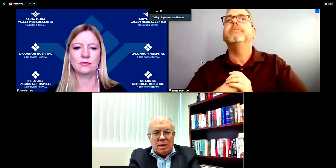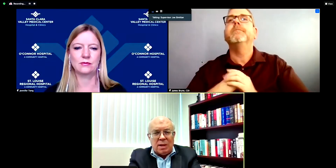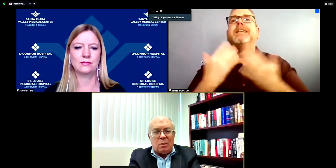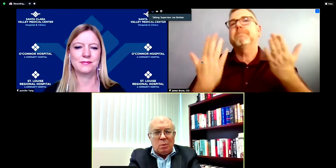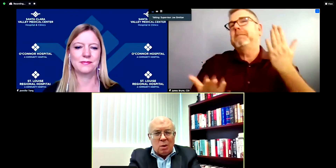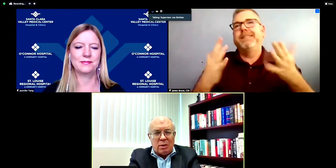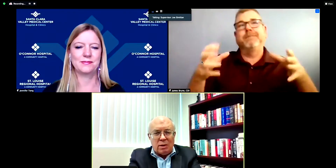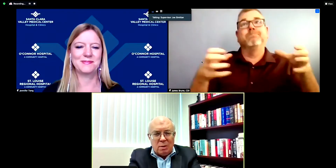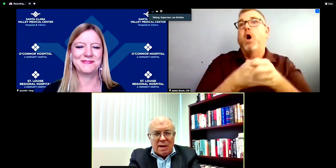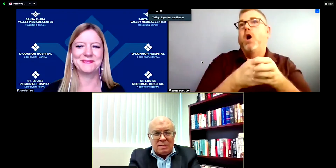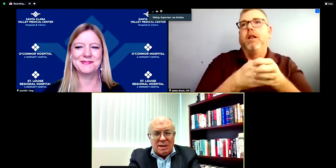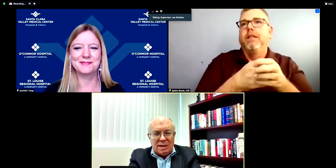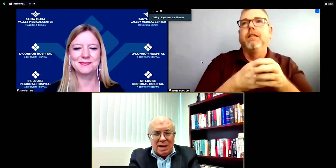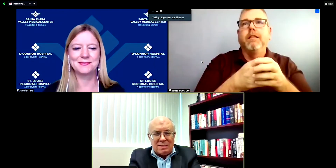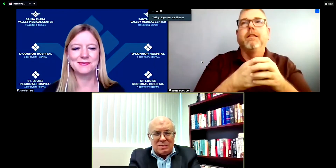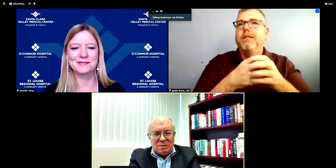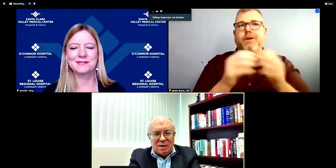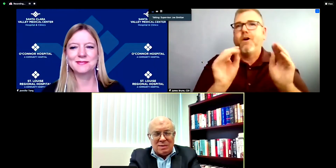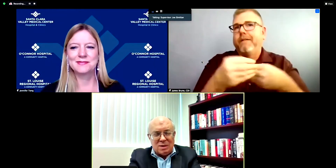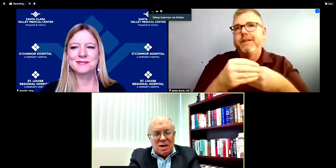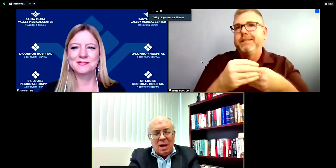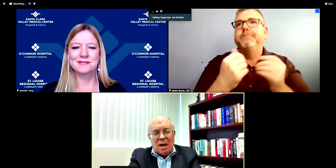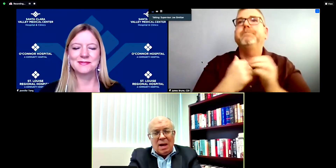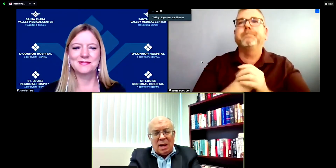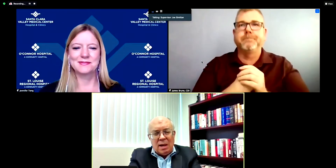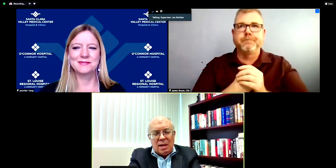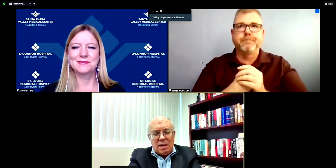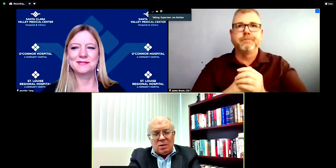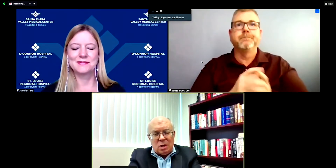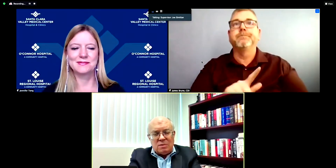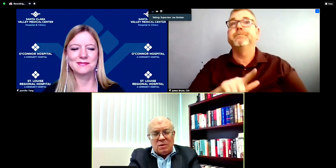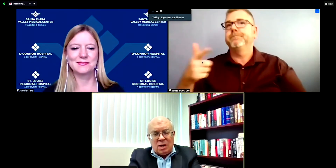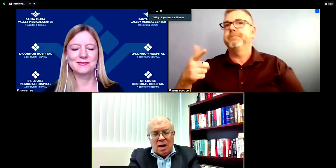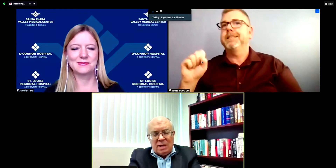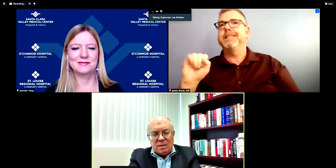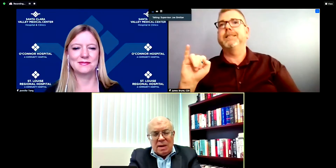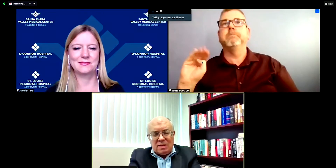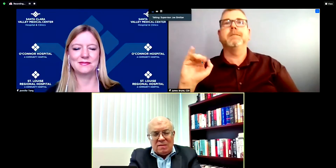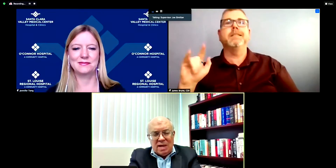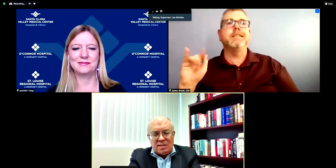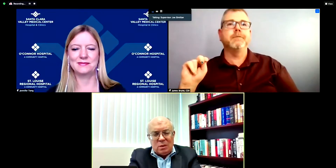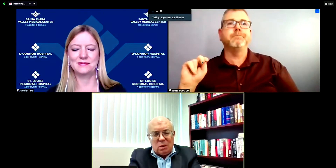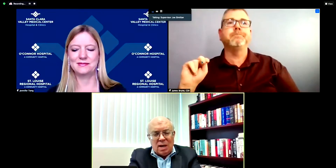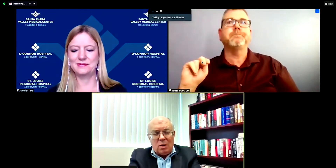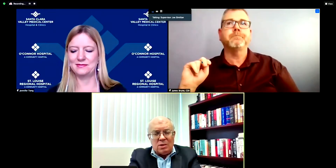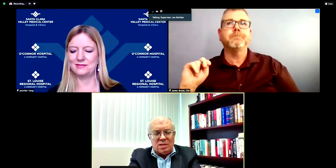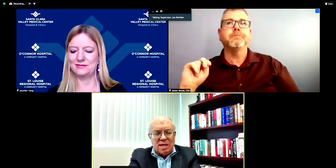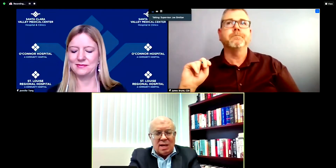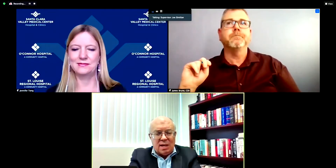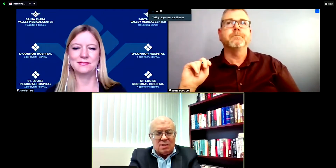playing reporter and go back to being a county supervisor. uh In terms of your comments about the vaccine, what i heard you to say is,